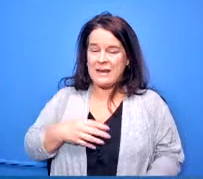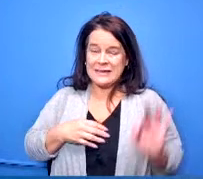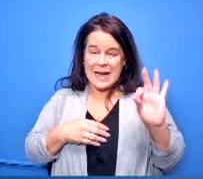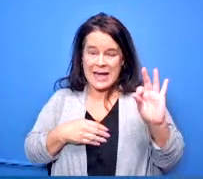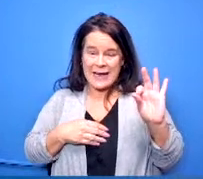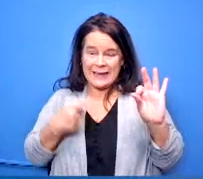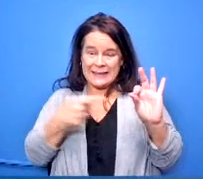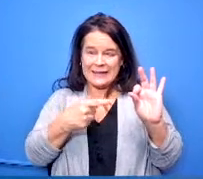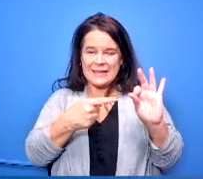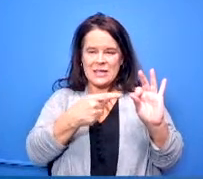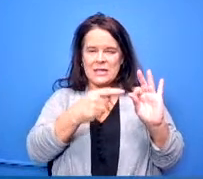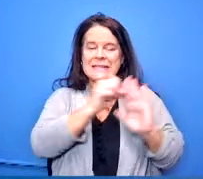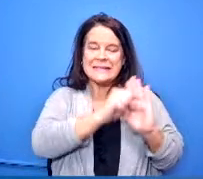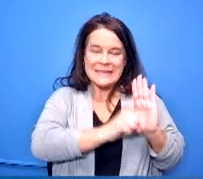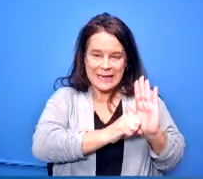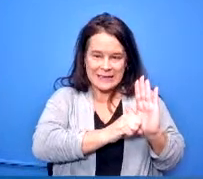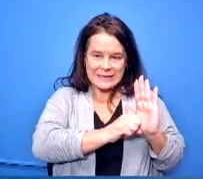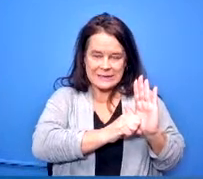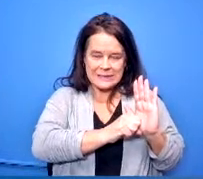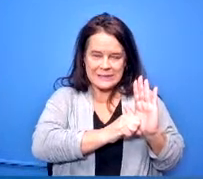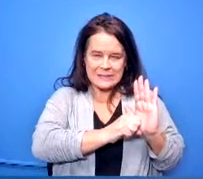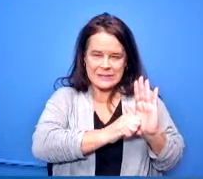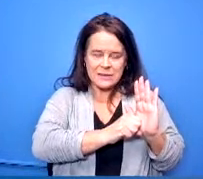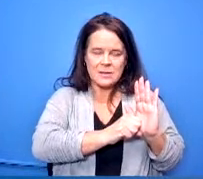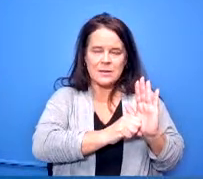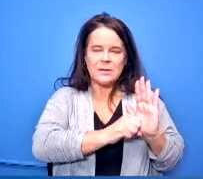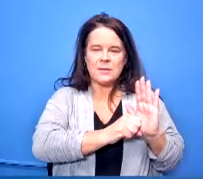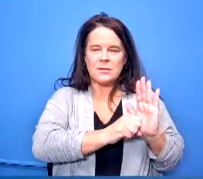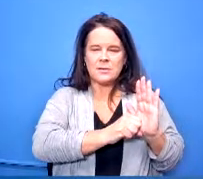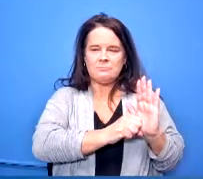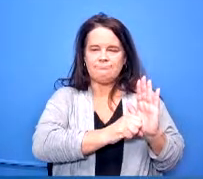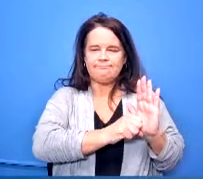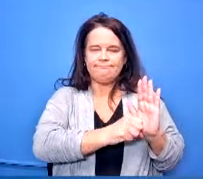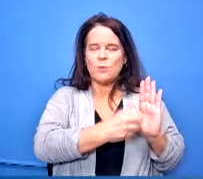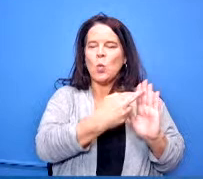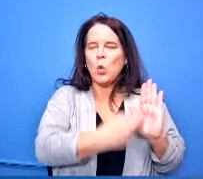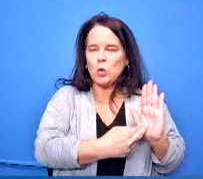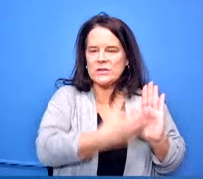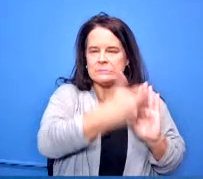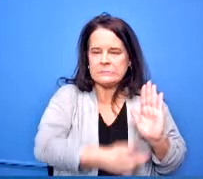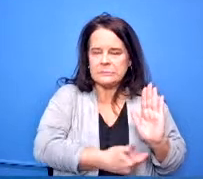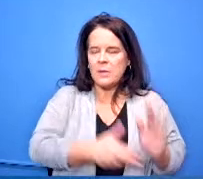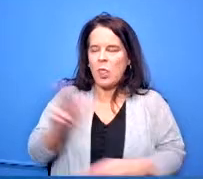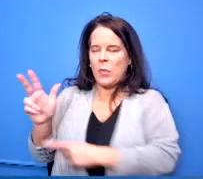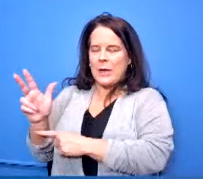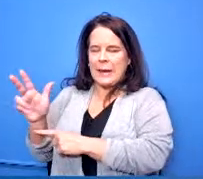state requirements i'm sorry state criteria and three of them are local but beginning this year